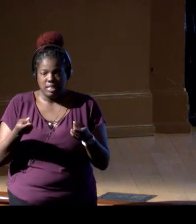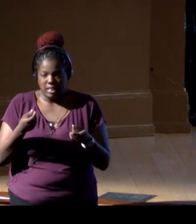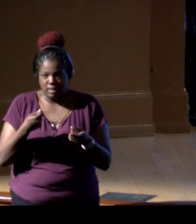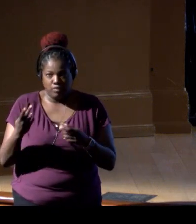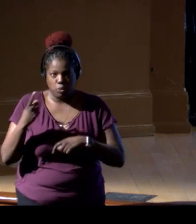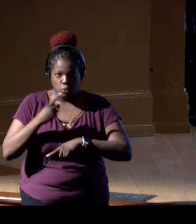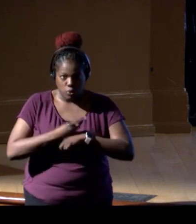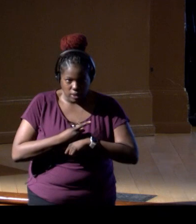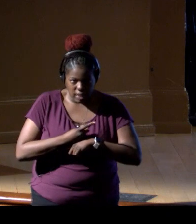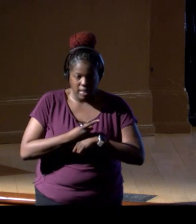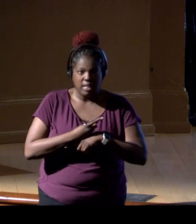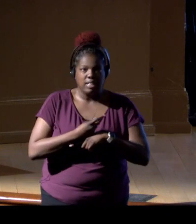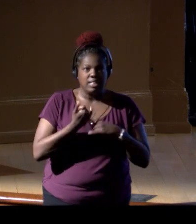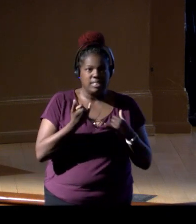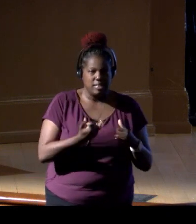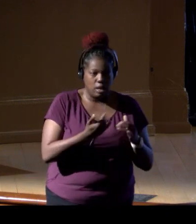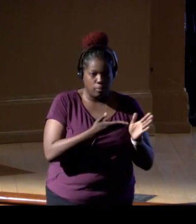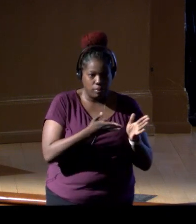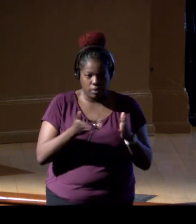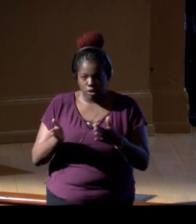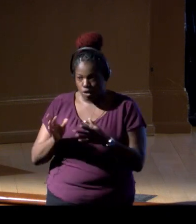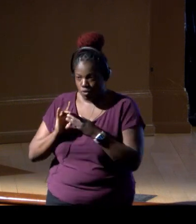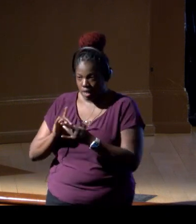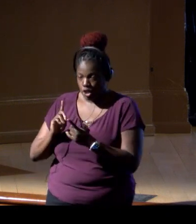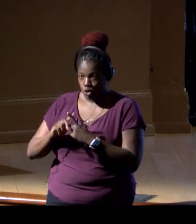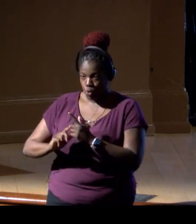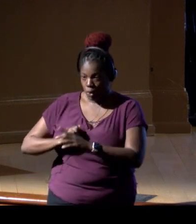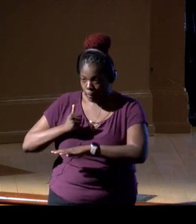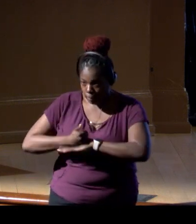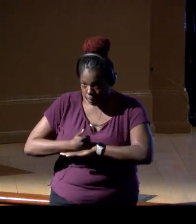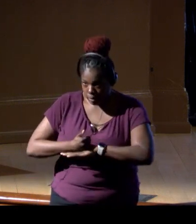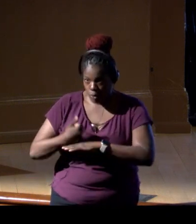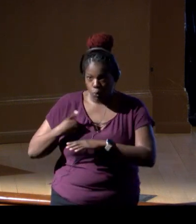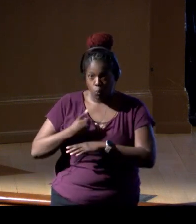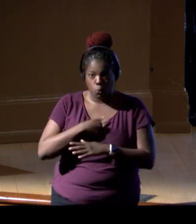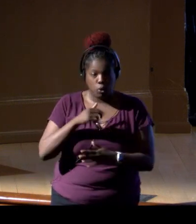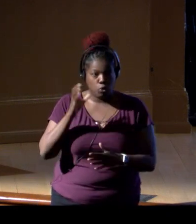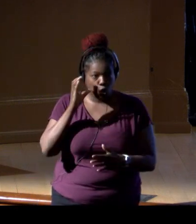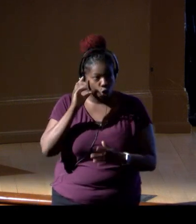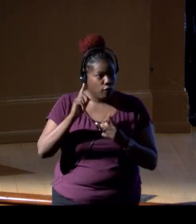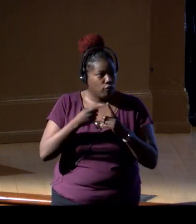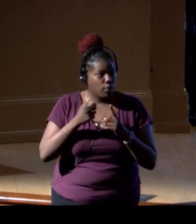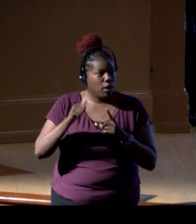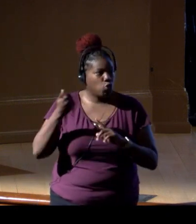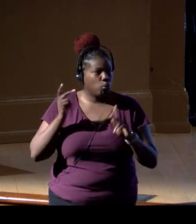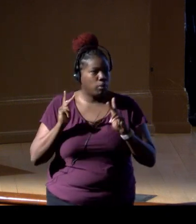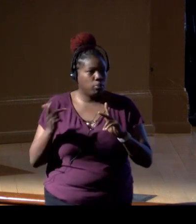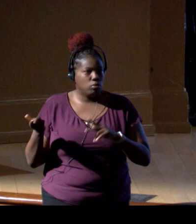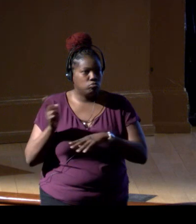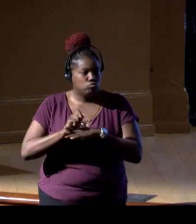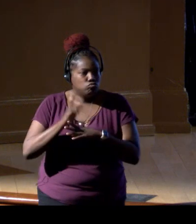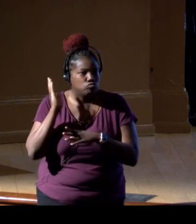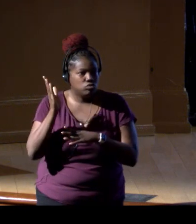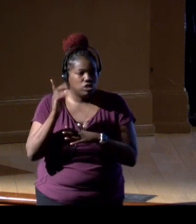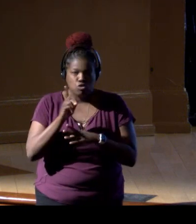turning our sights toward implementation, and really as we've heard from others, it's gonna be key to have those partnerships